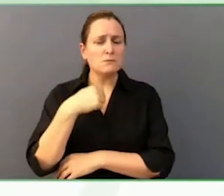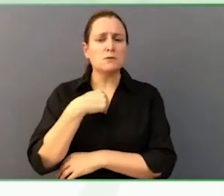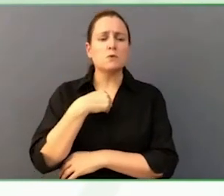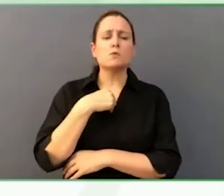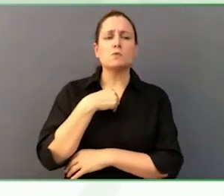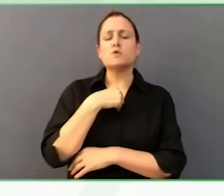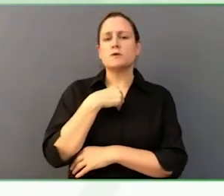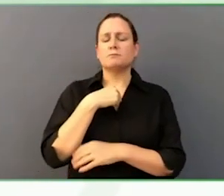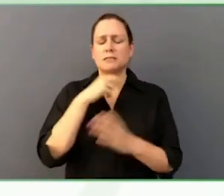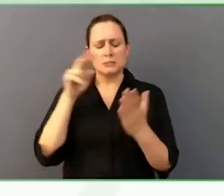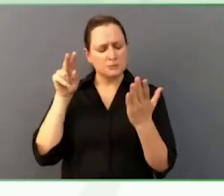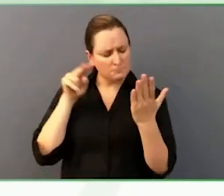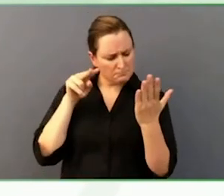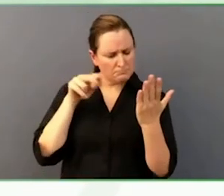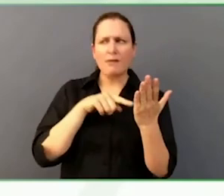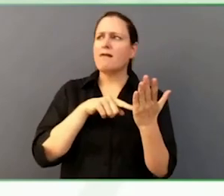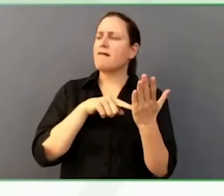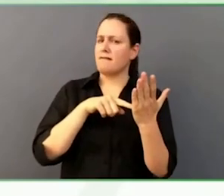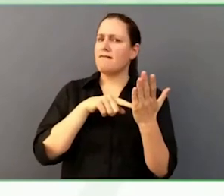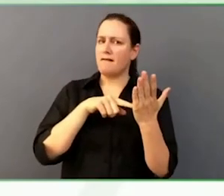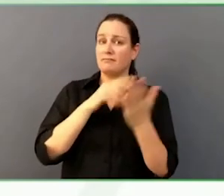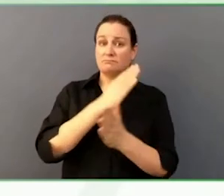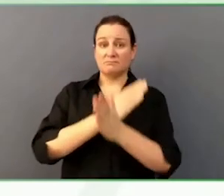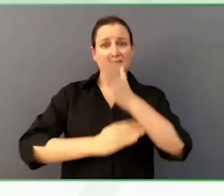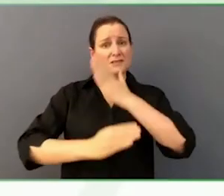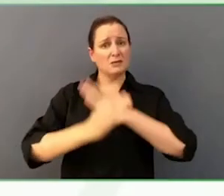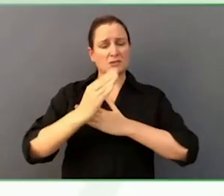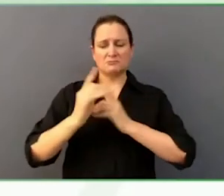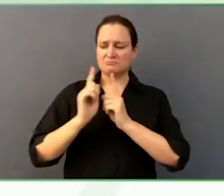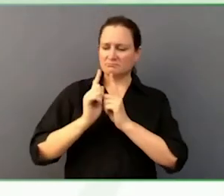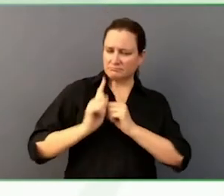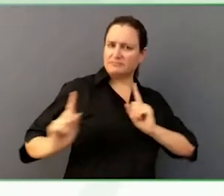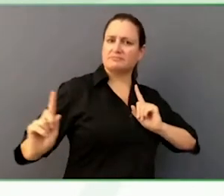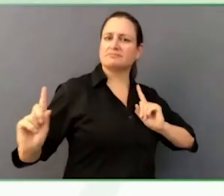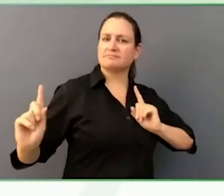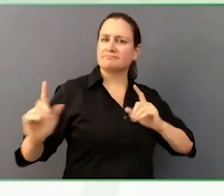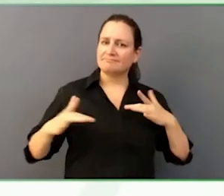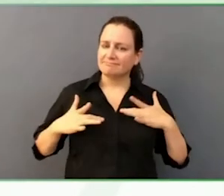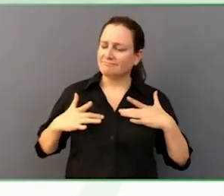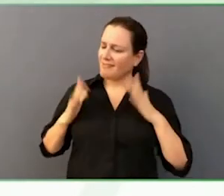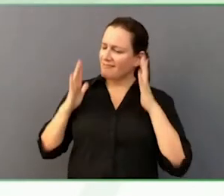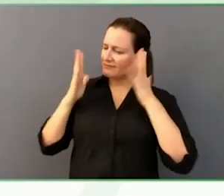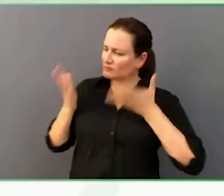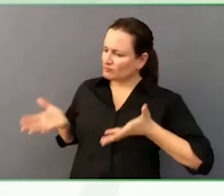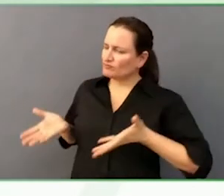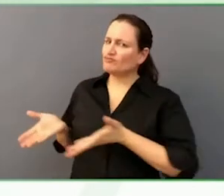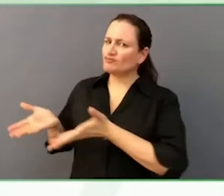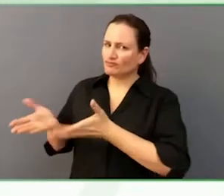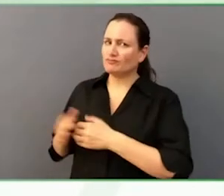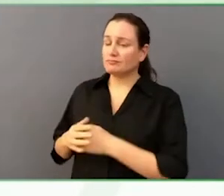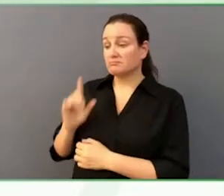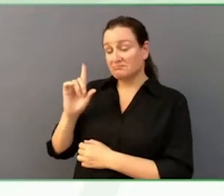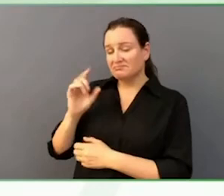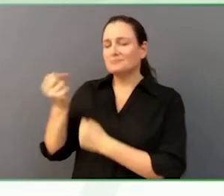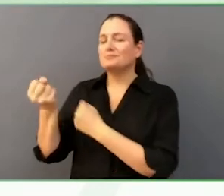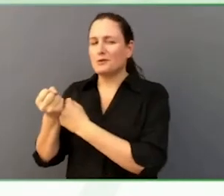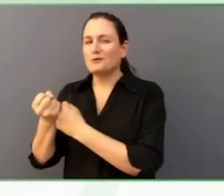and political participation and ICT, and I thought, gosh, how are